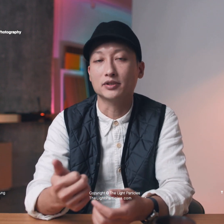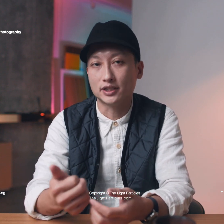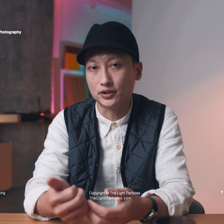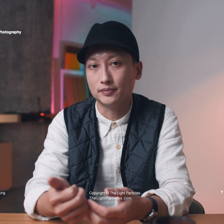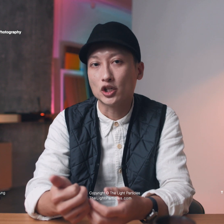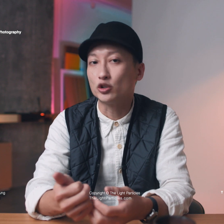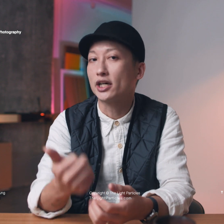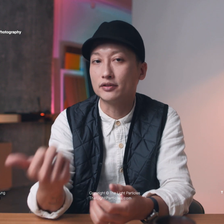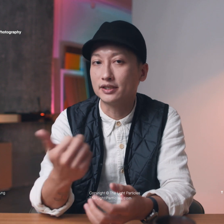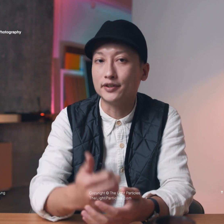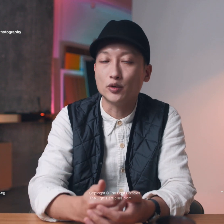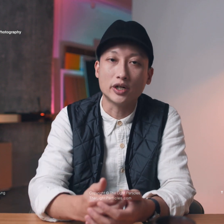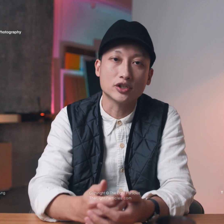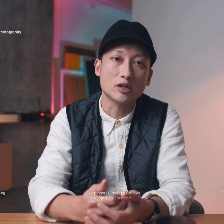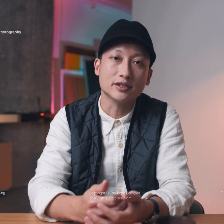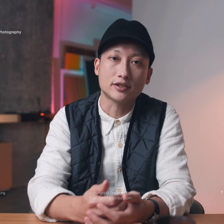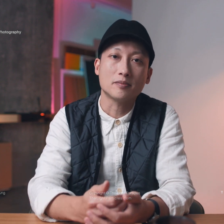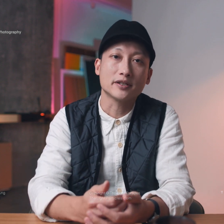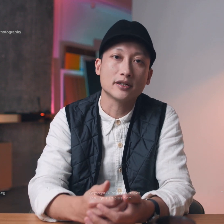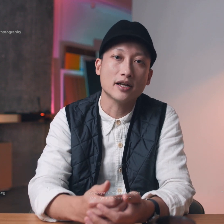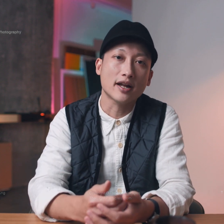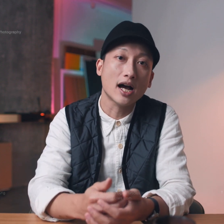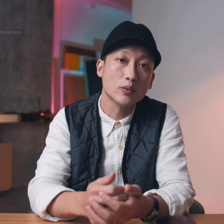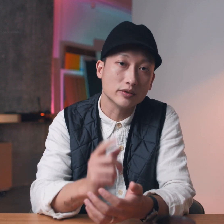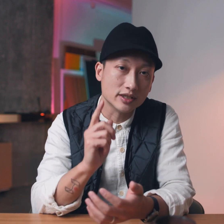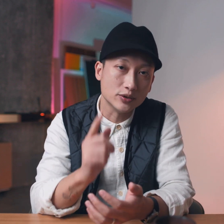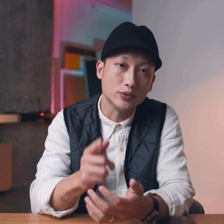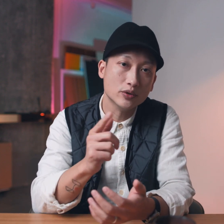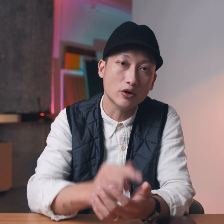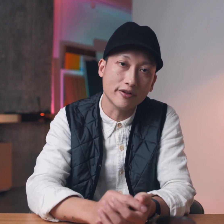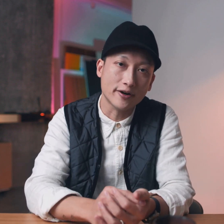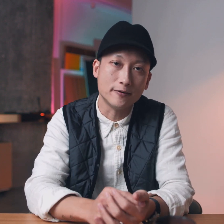composition go check out this video where I talk about the topic and I will see you over there